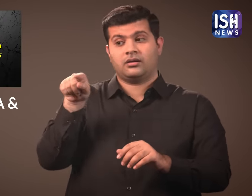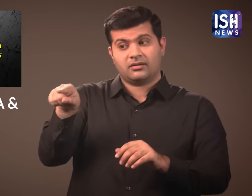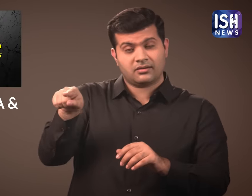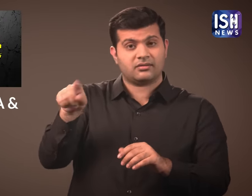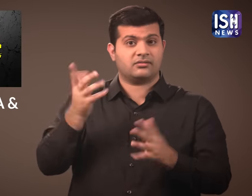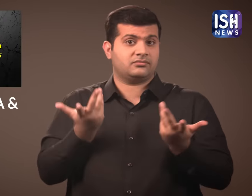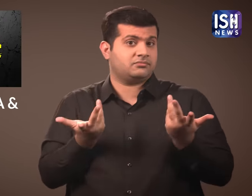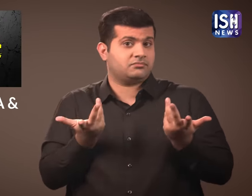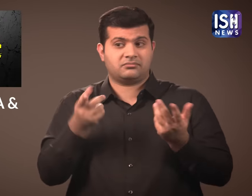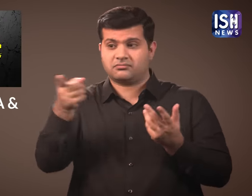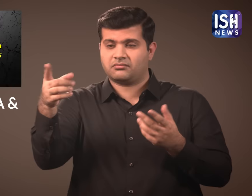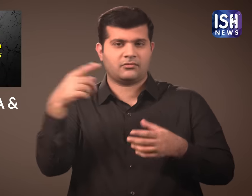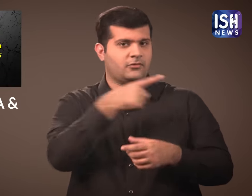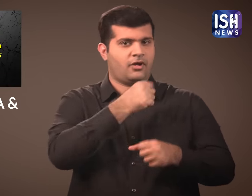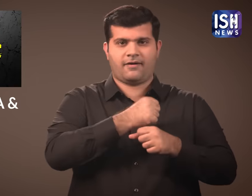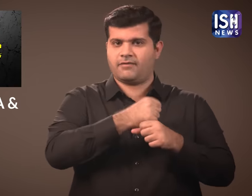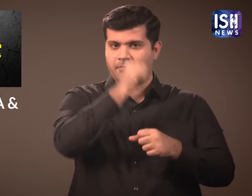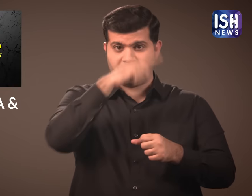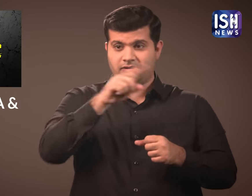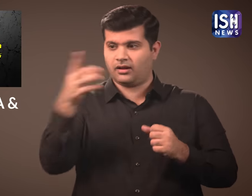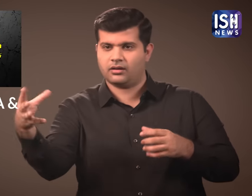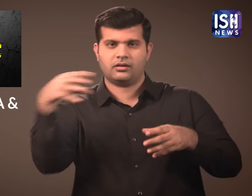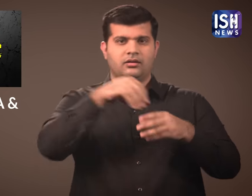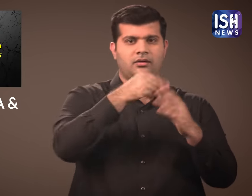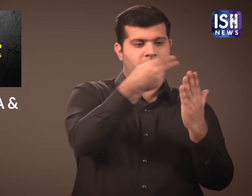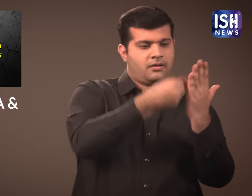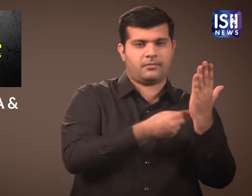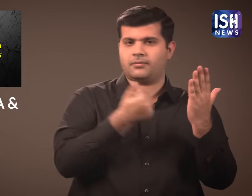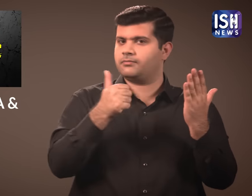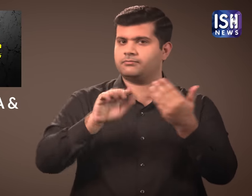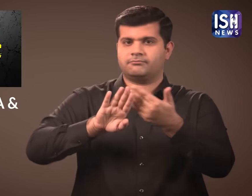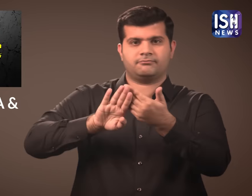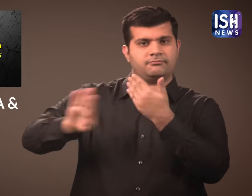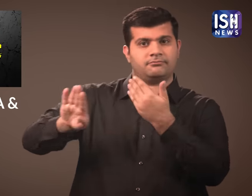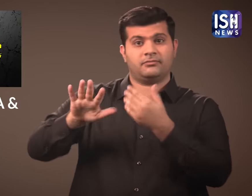These people were not included in the list.